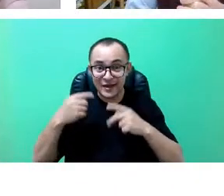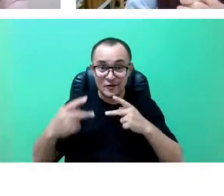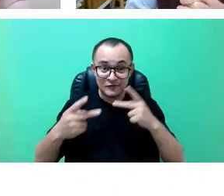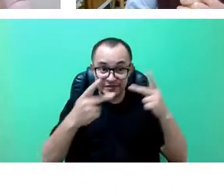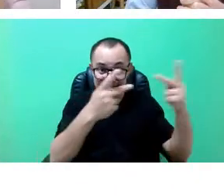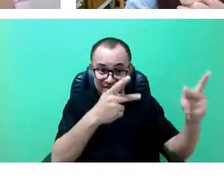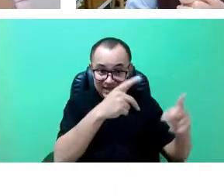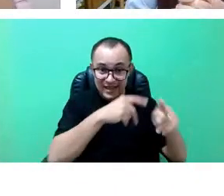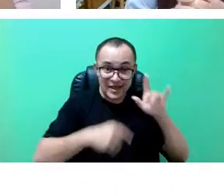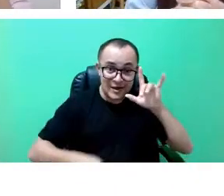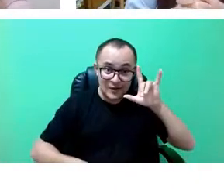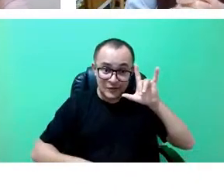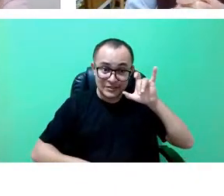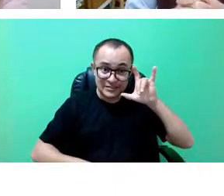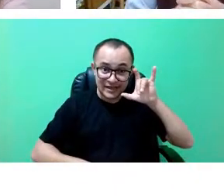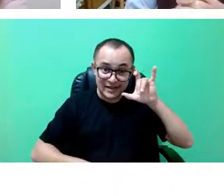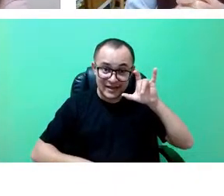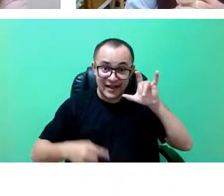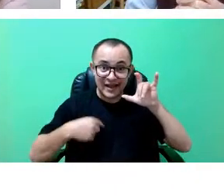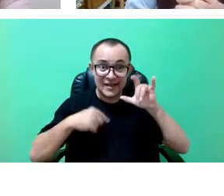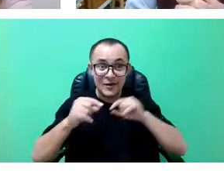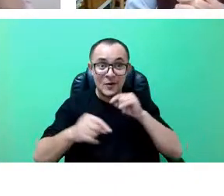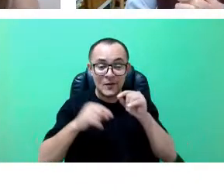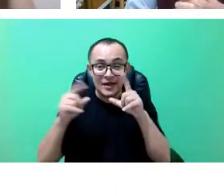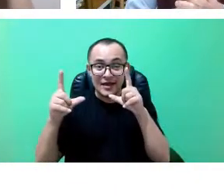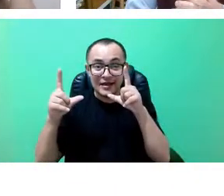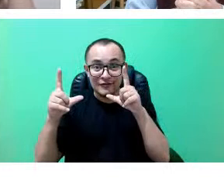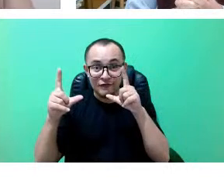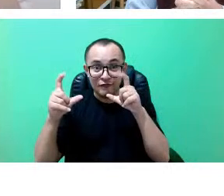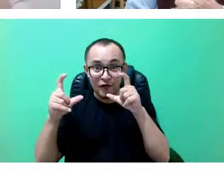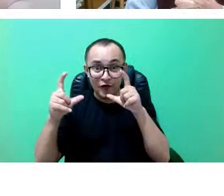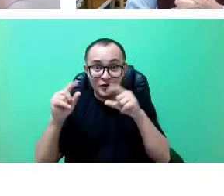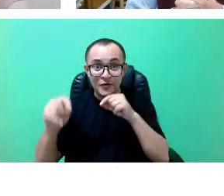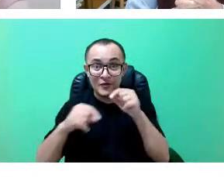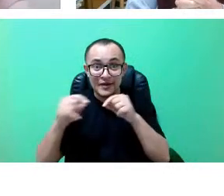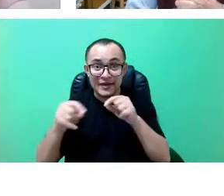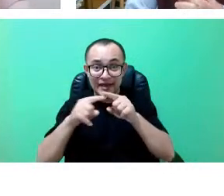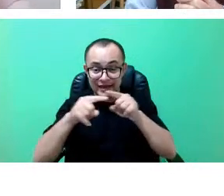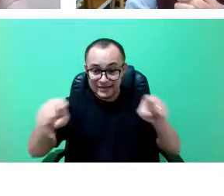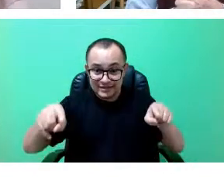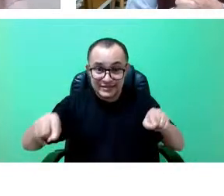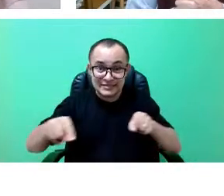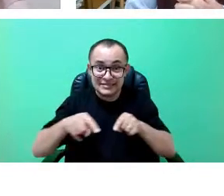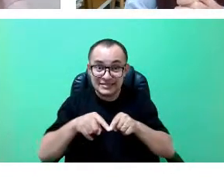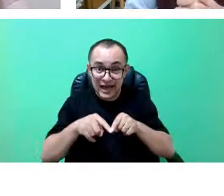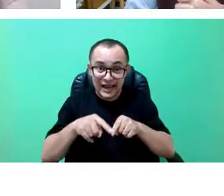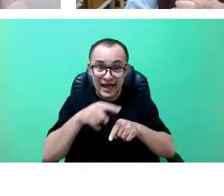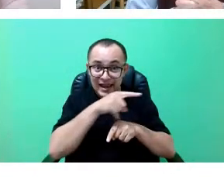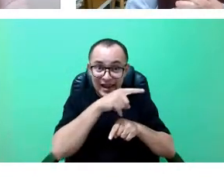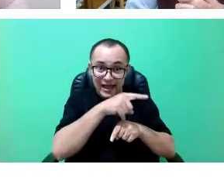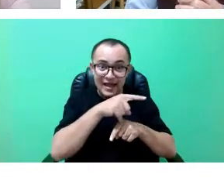pictures from full classrooms and school directors and managers from the city of Sousa, in Paraíba (state).